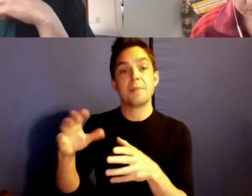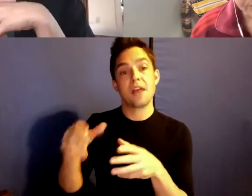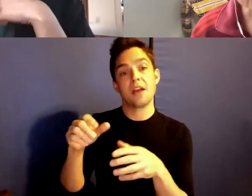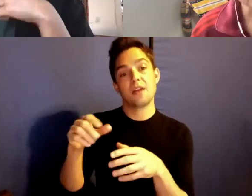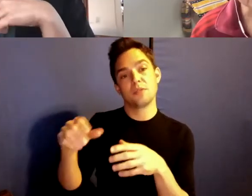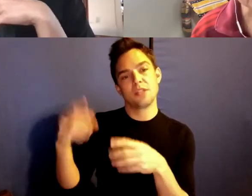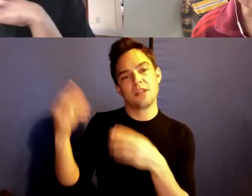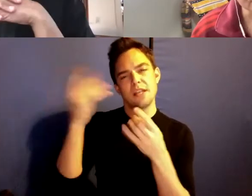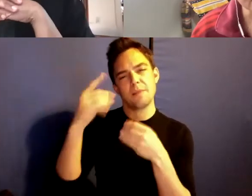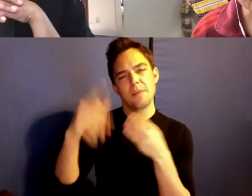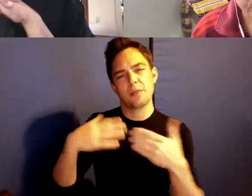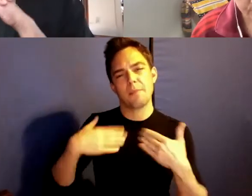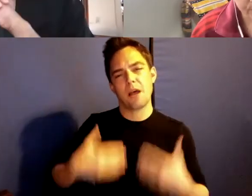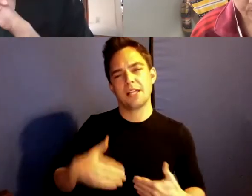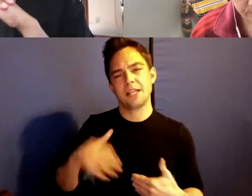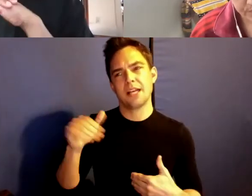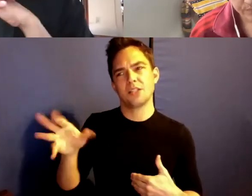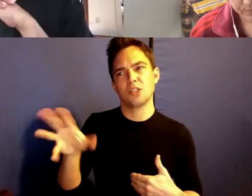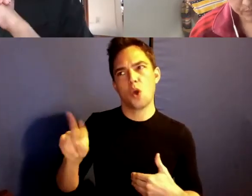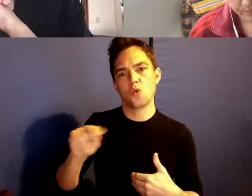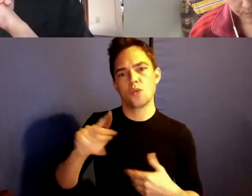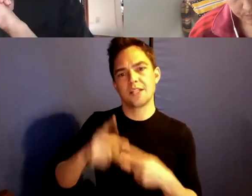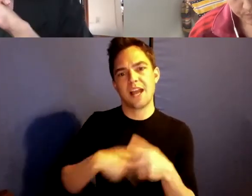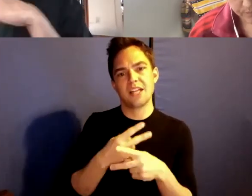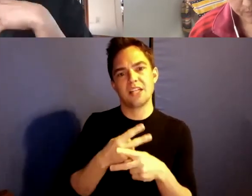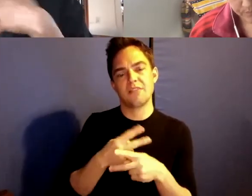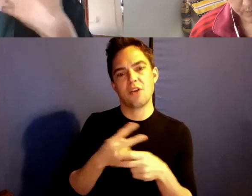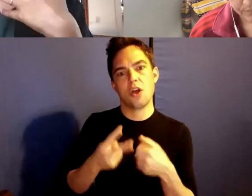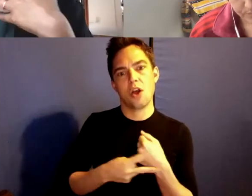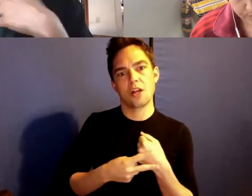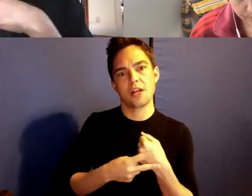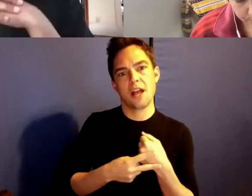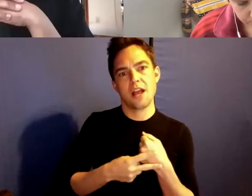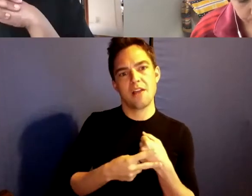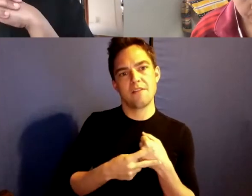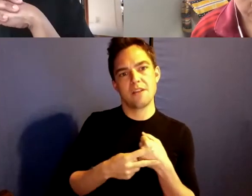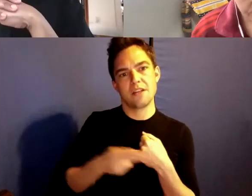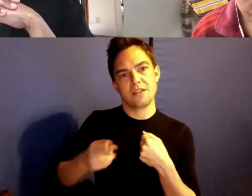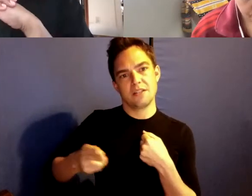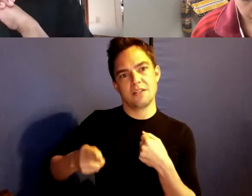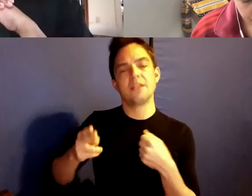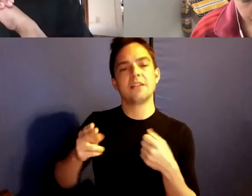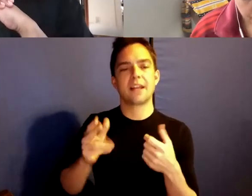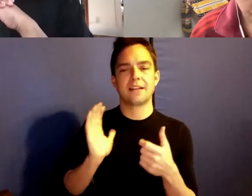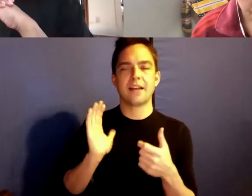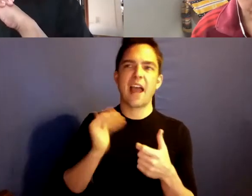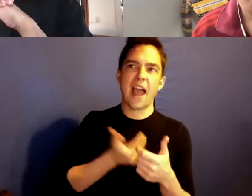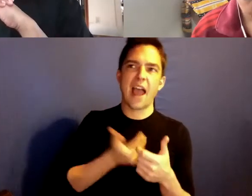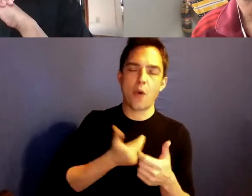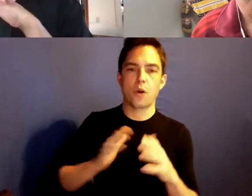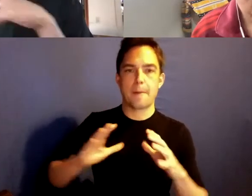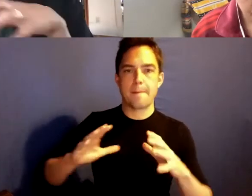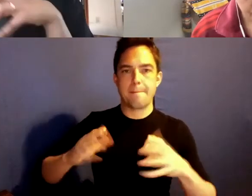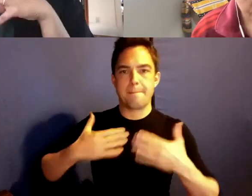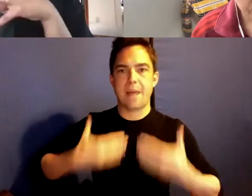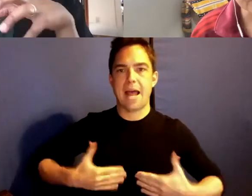body as its own kind of archive, and by the body I mean our bodies.